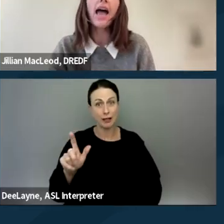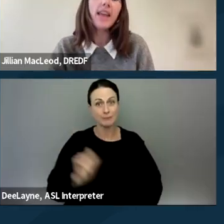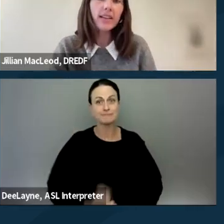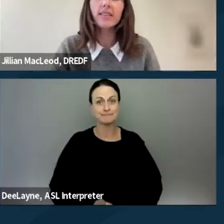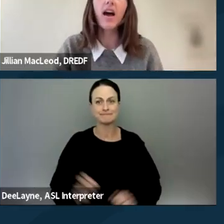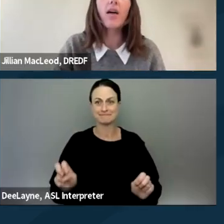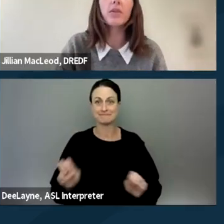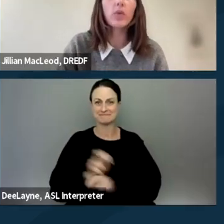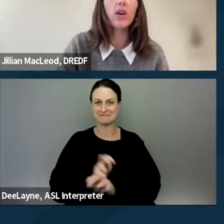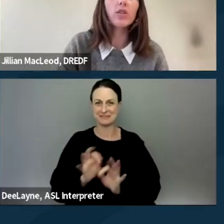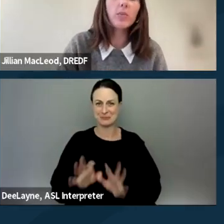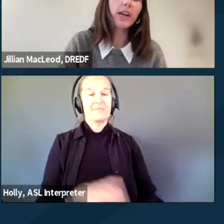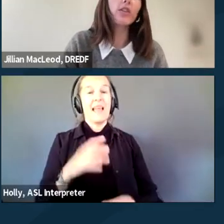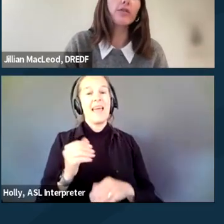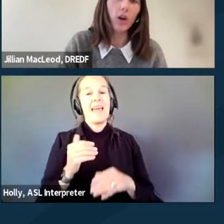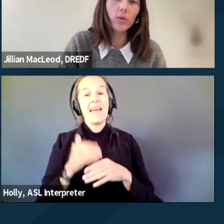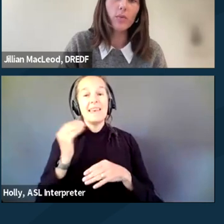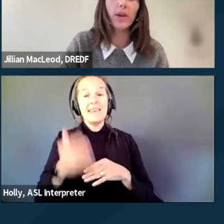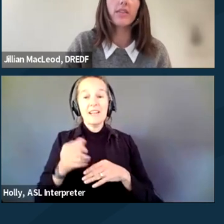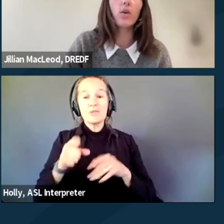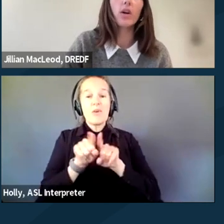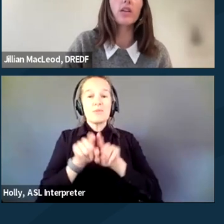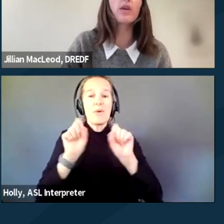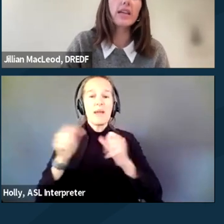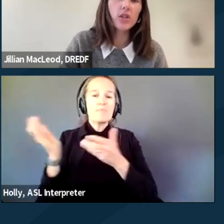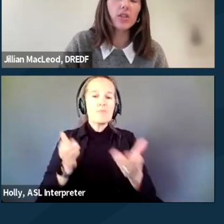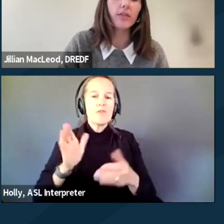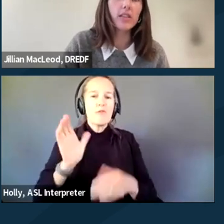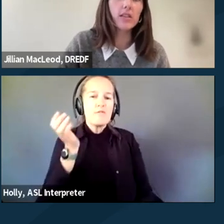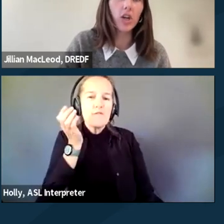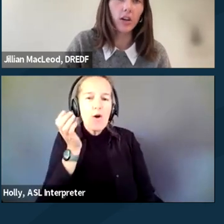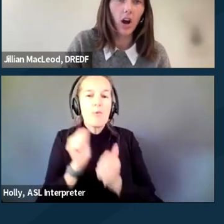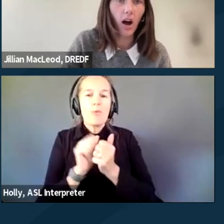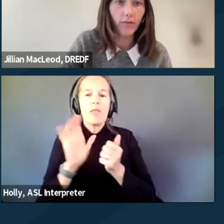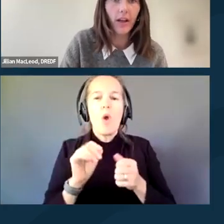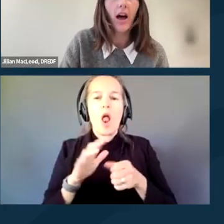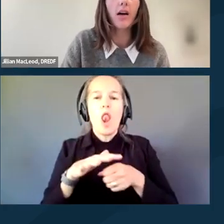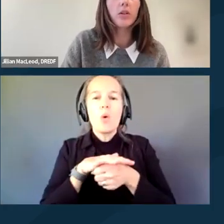And next, you can also bring your phone with your location turned off.